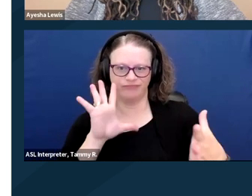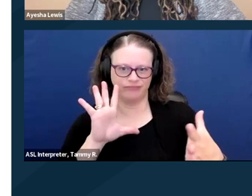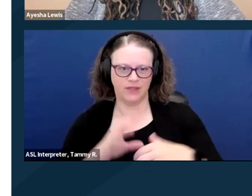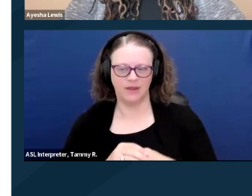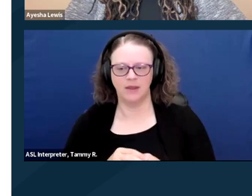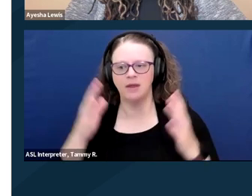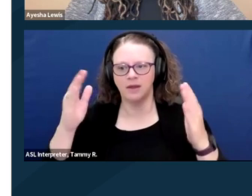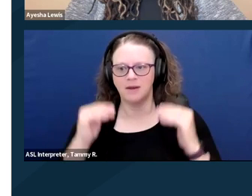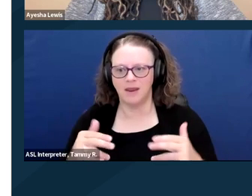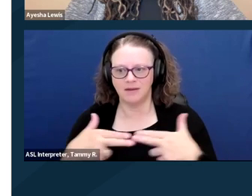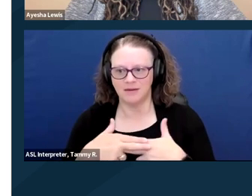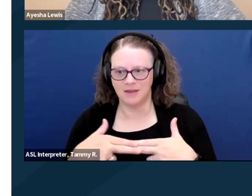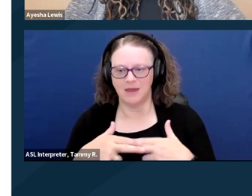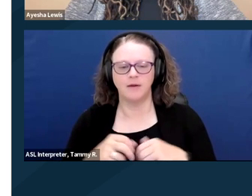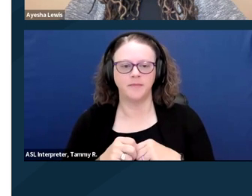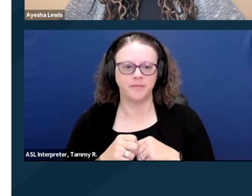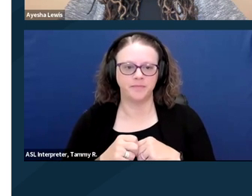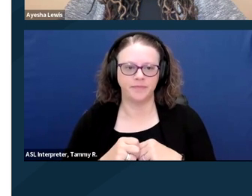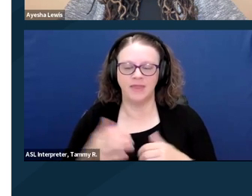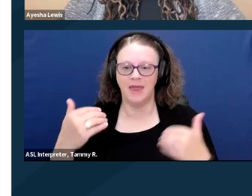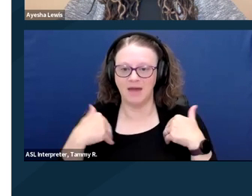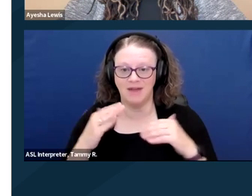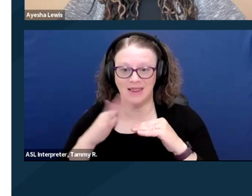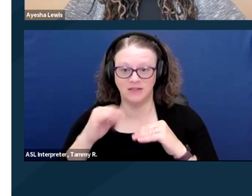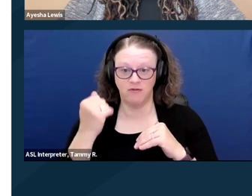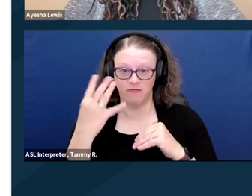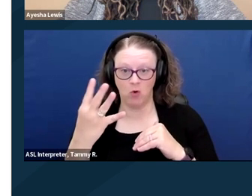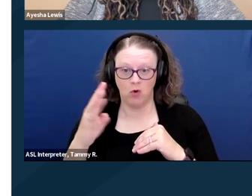There are at least four bills in the current Congress